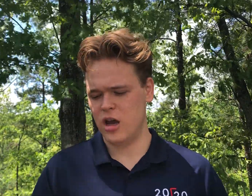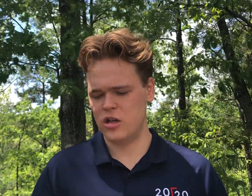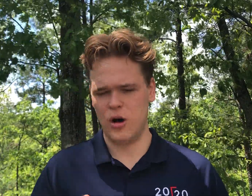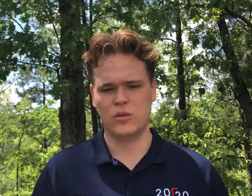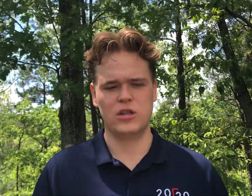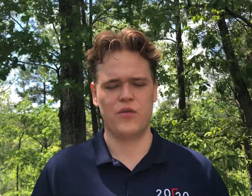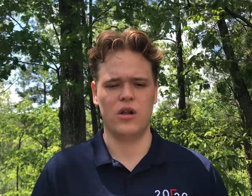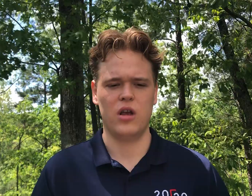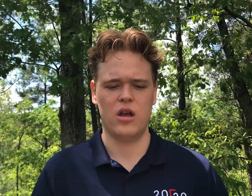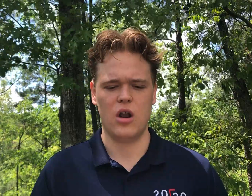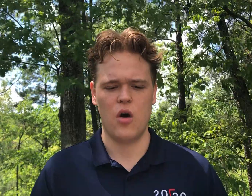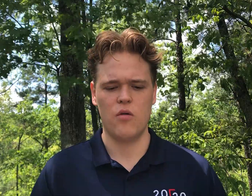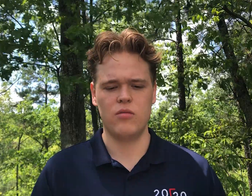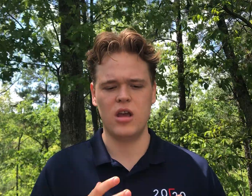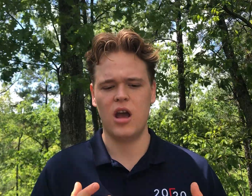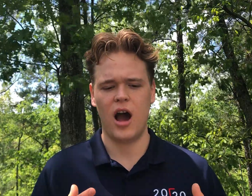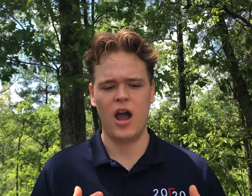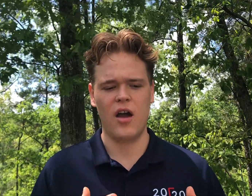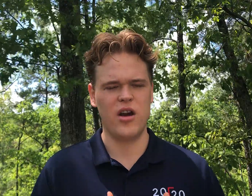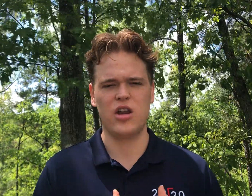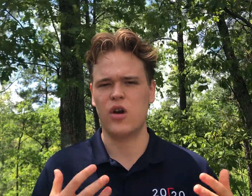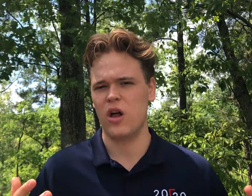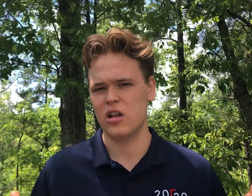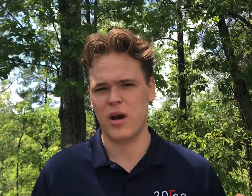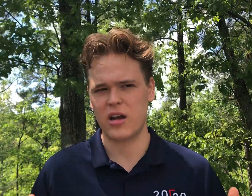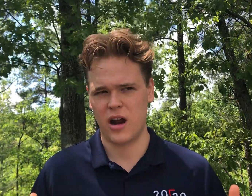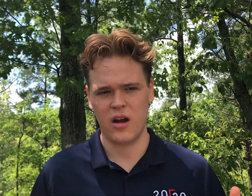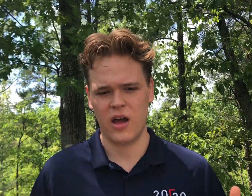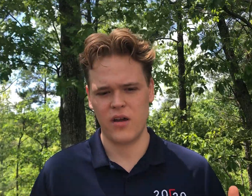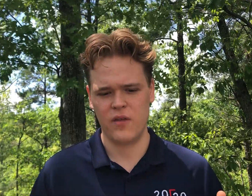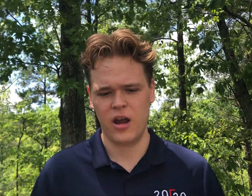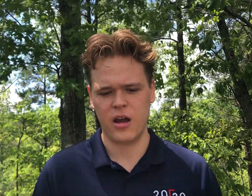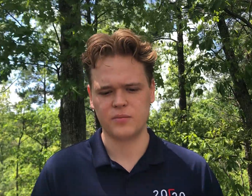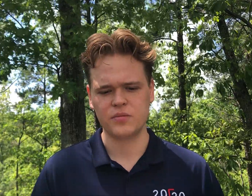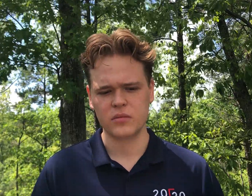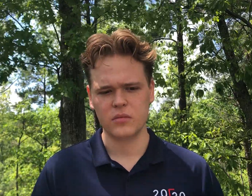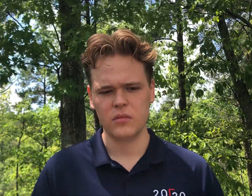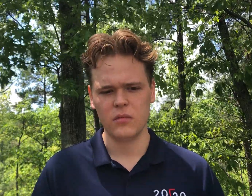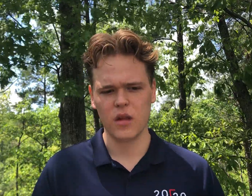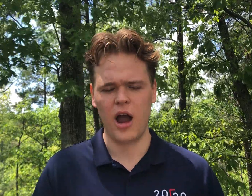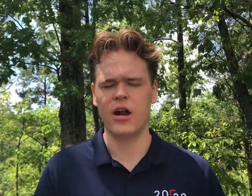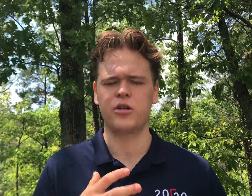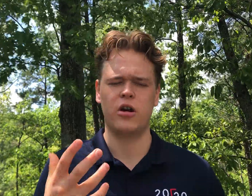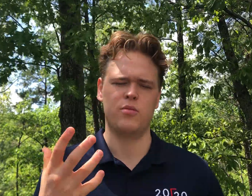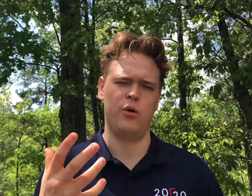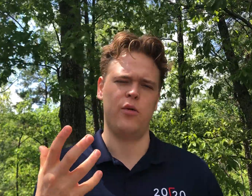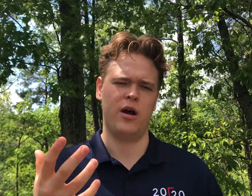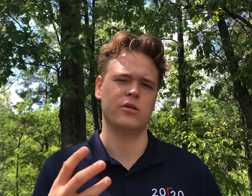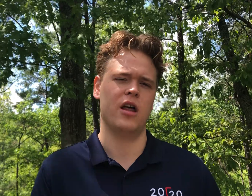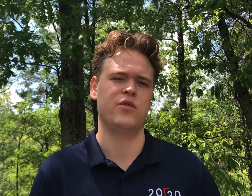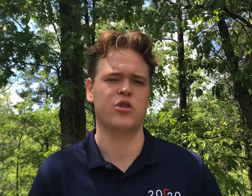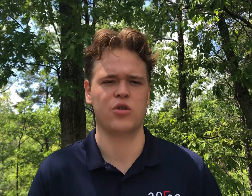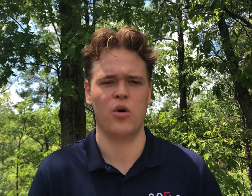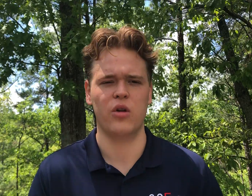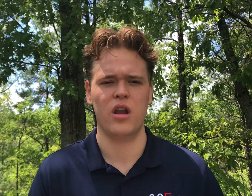AG Bell specifically, me, I've had hearing loss my entire life and I had a turning point when I was 11 years old,